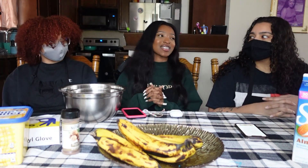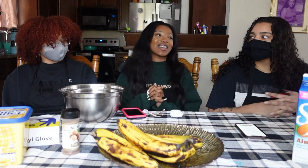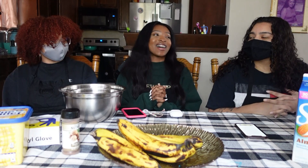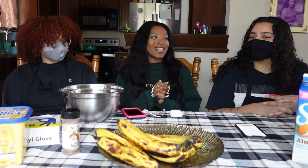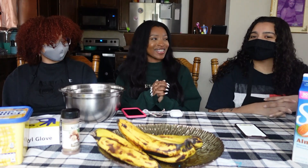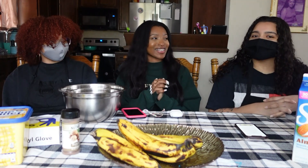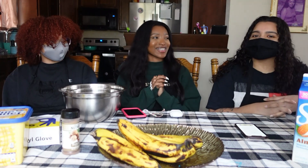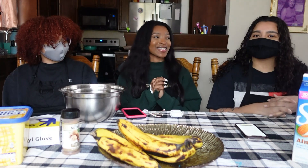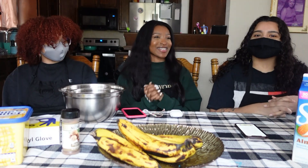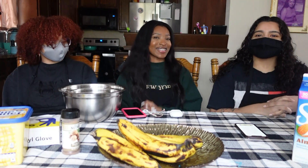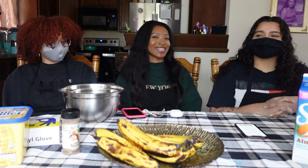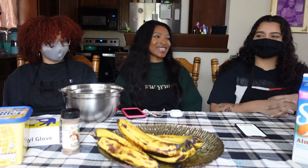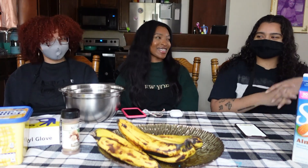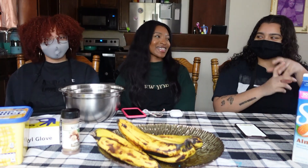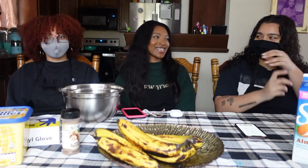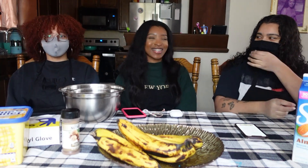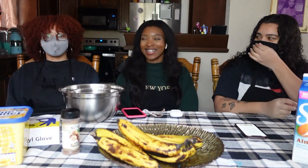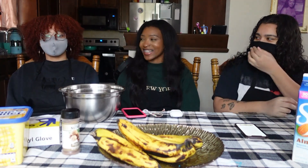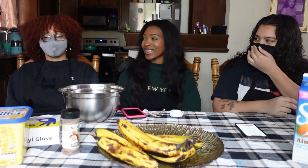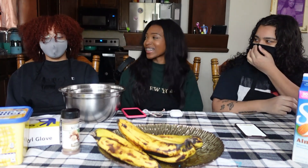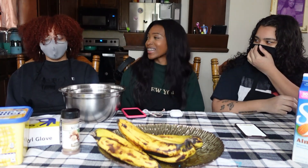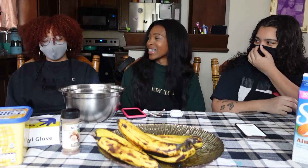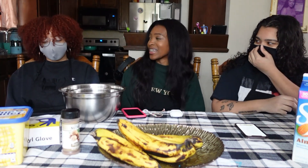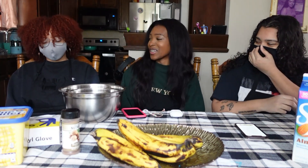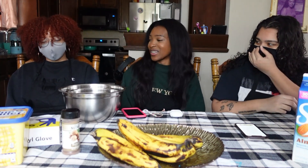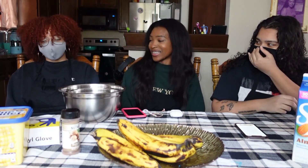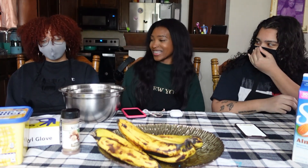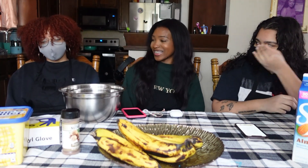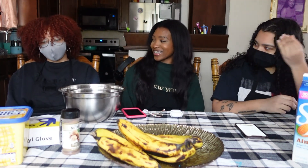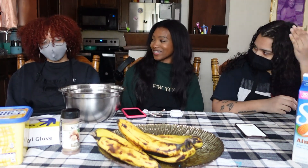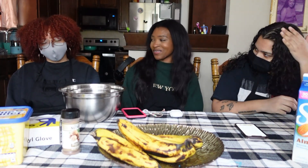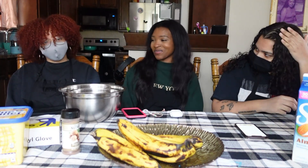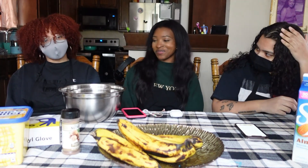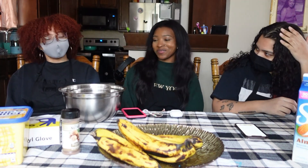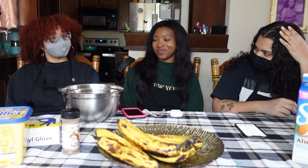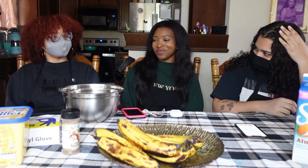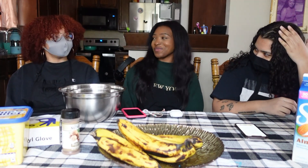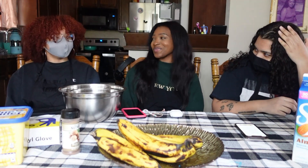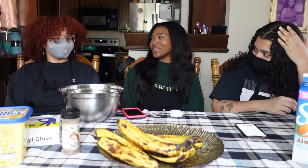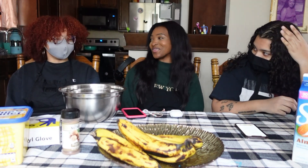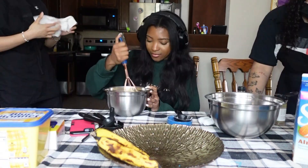just not gonna talk yeah I'm trying my best I'm just gonna be blindfolded the whole time